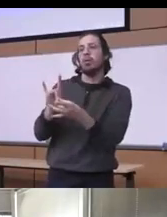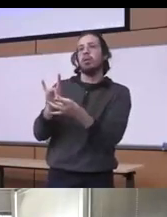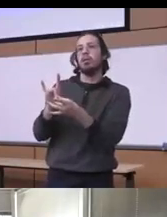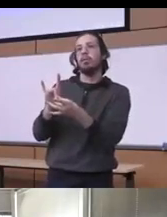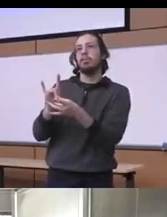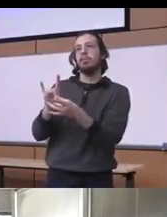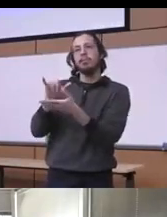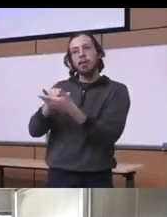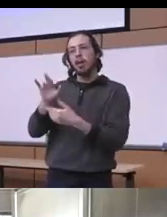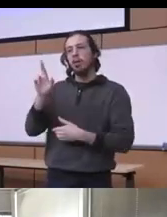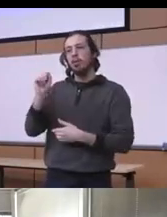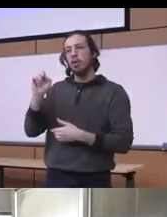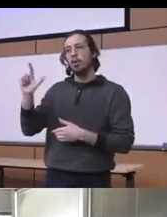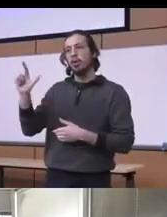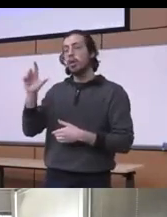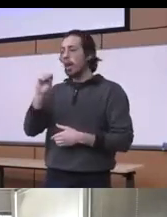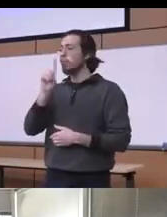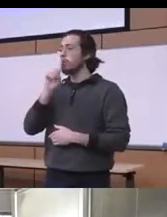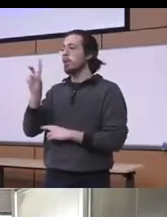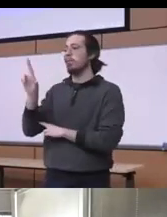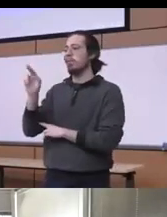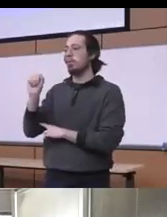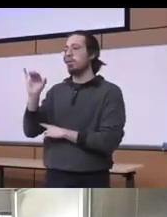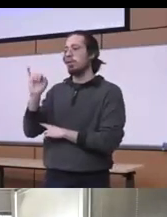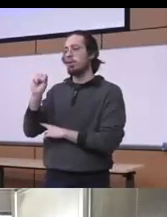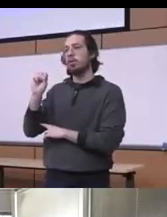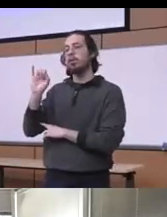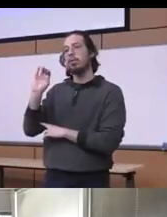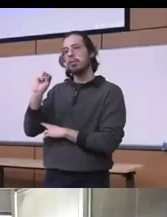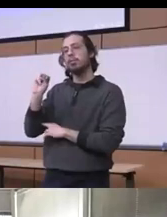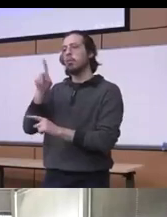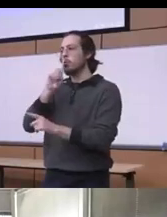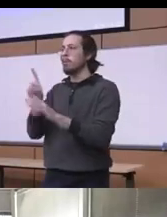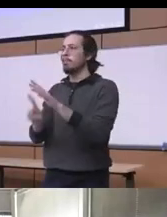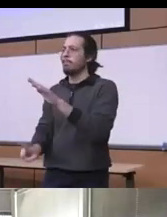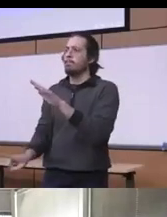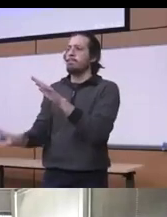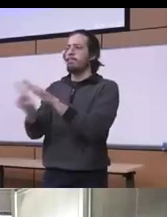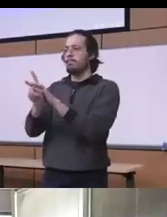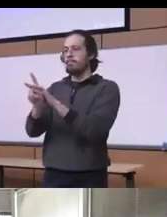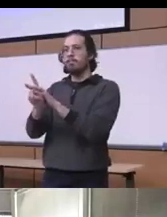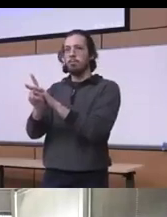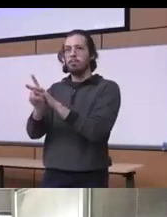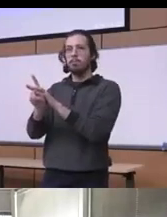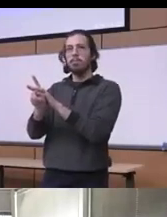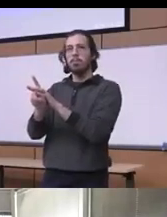the racial and racism that is really manifested in in really in our criminal justice system